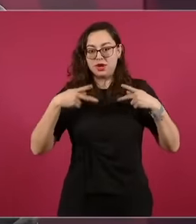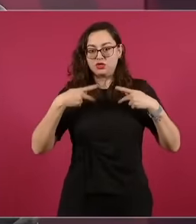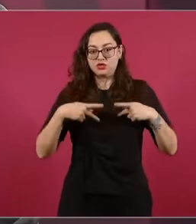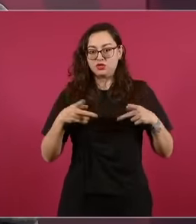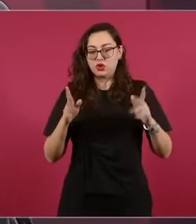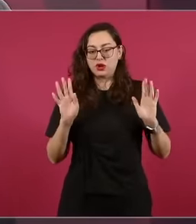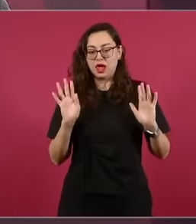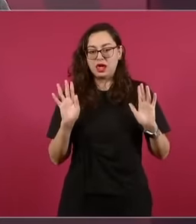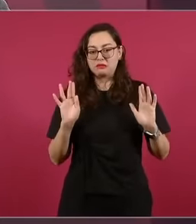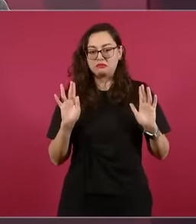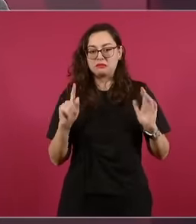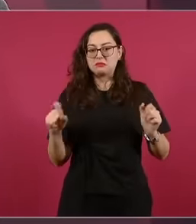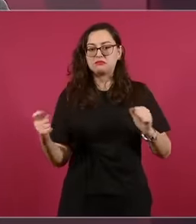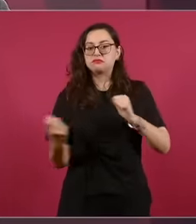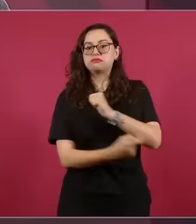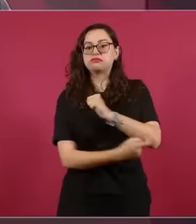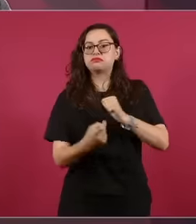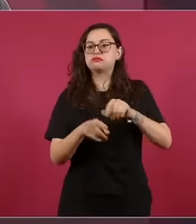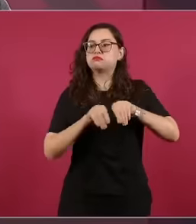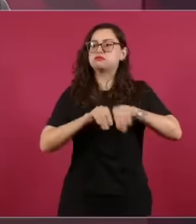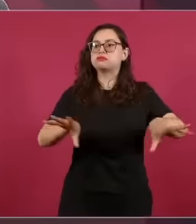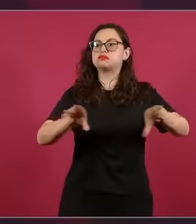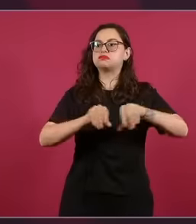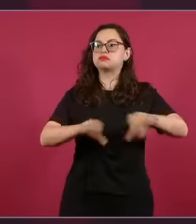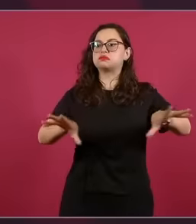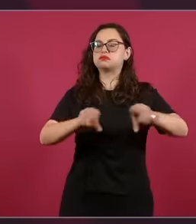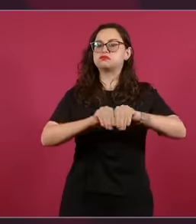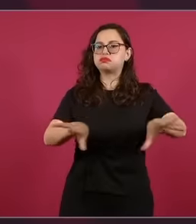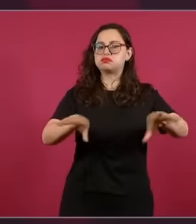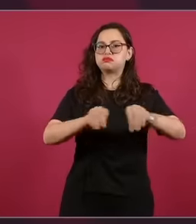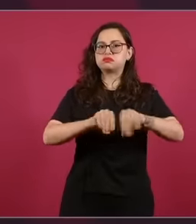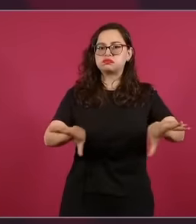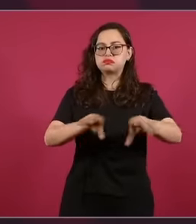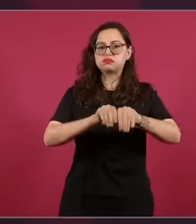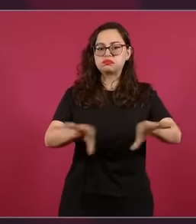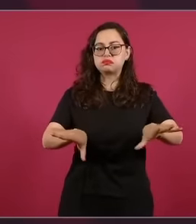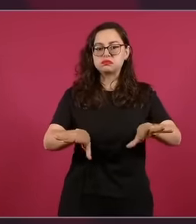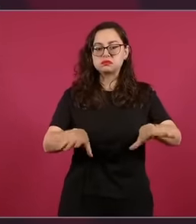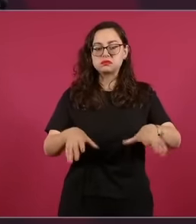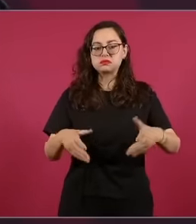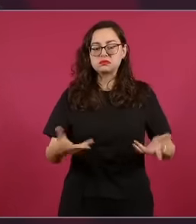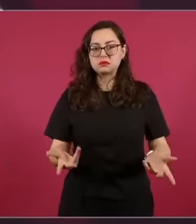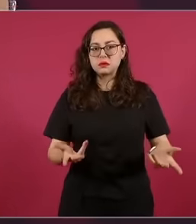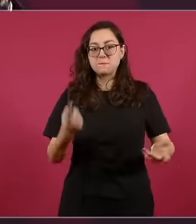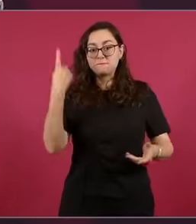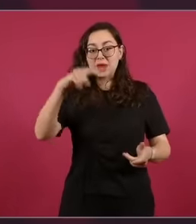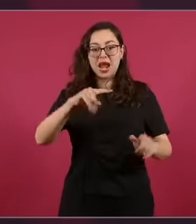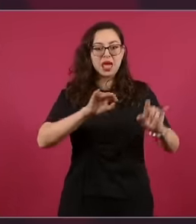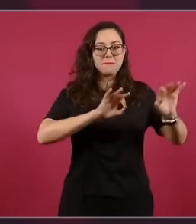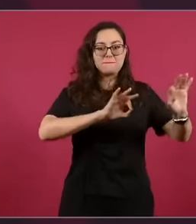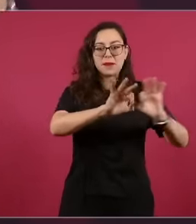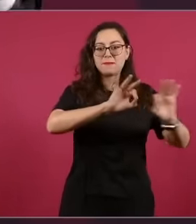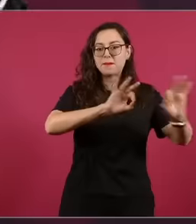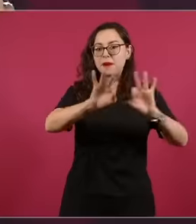social networks that what they are induced and that they pay for